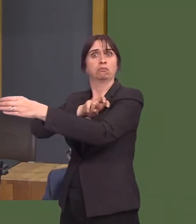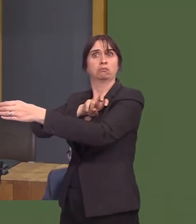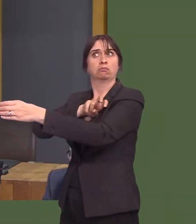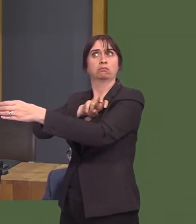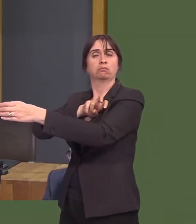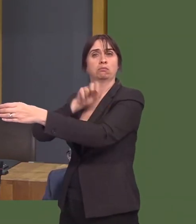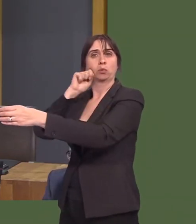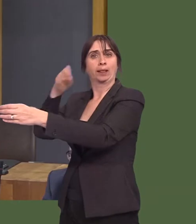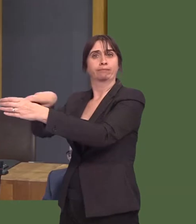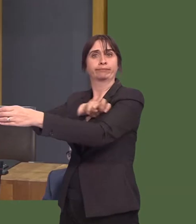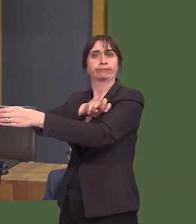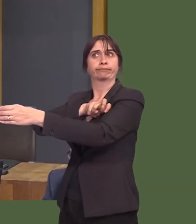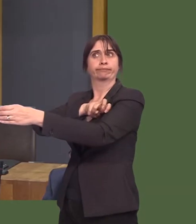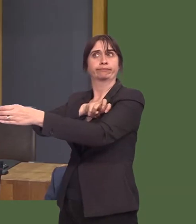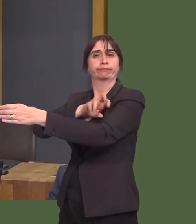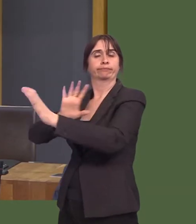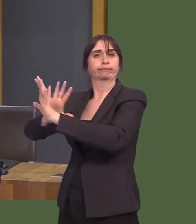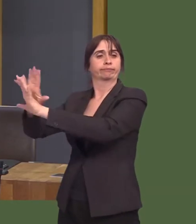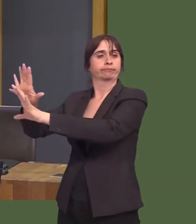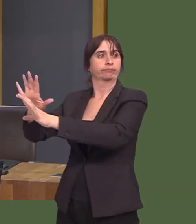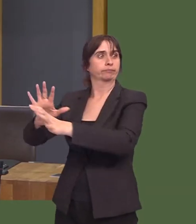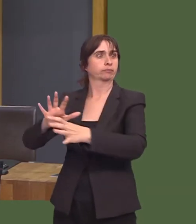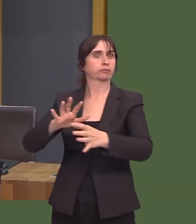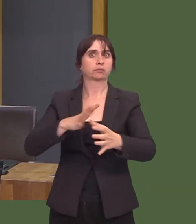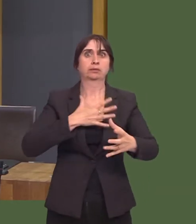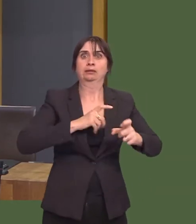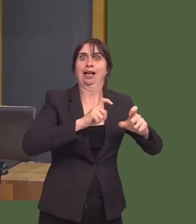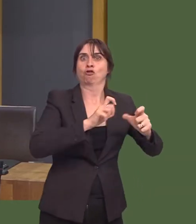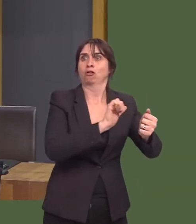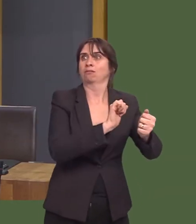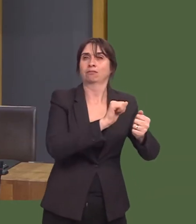ni ei wneud i sicrhau ein bod niín gwarchod y safonau amgylcheddol yna?